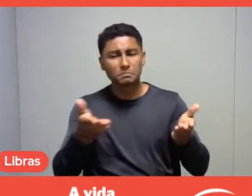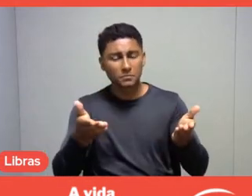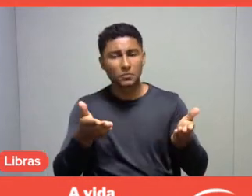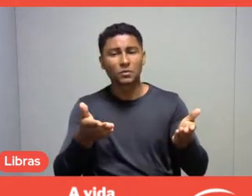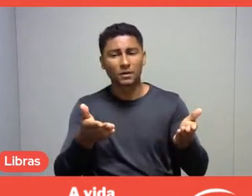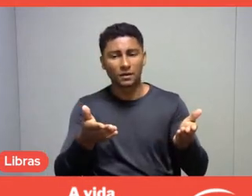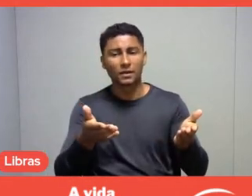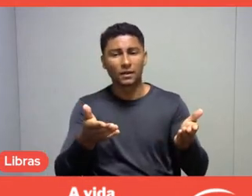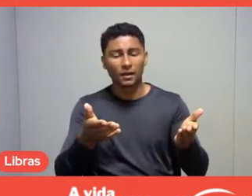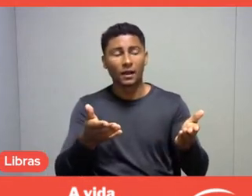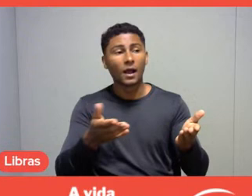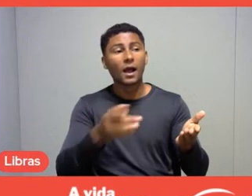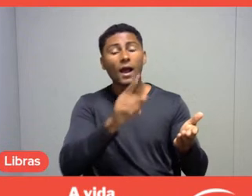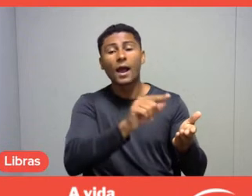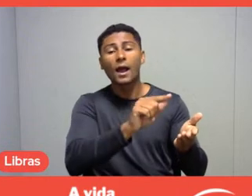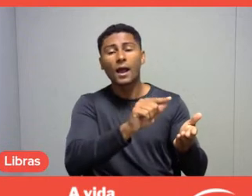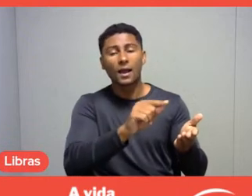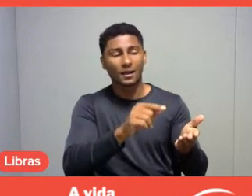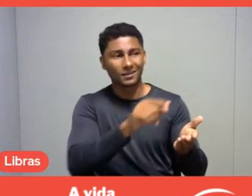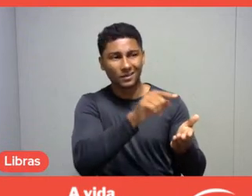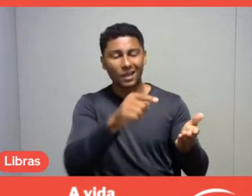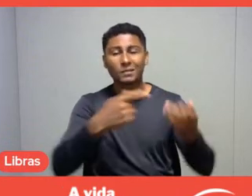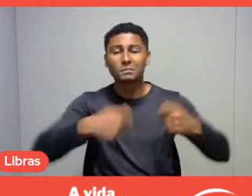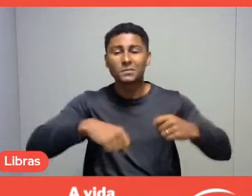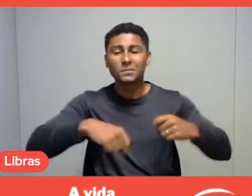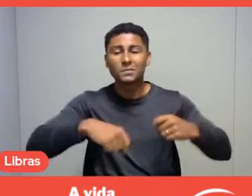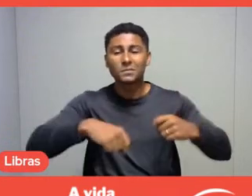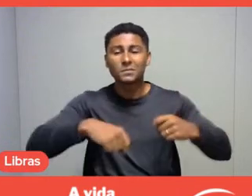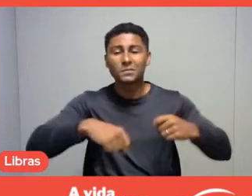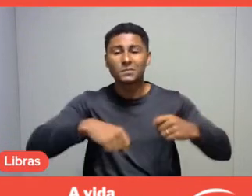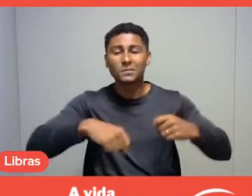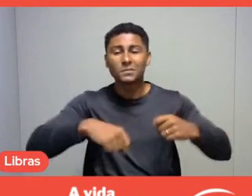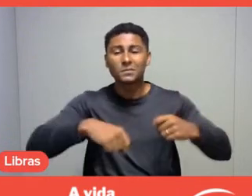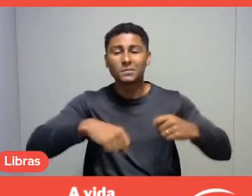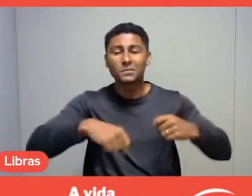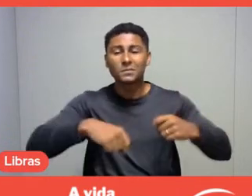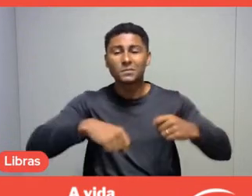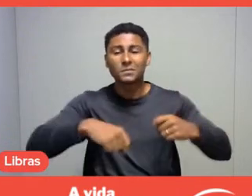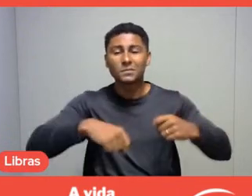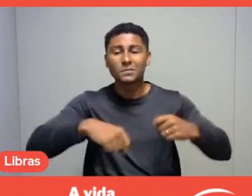have the ability to listen to people so that this institution,